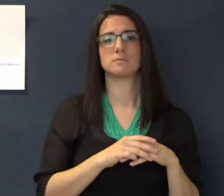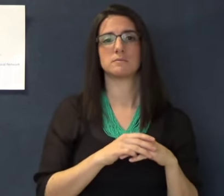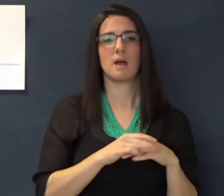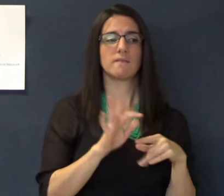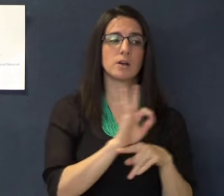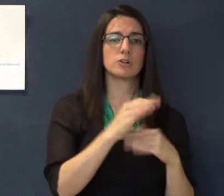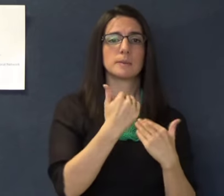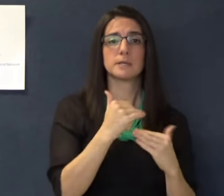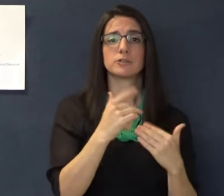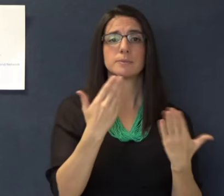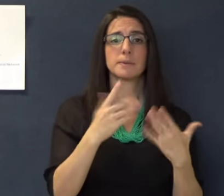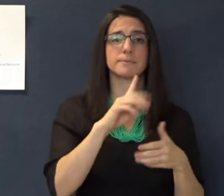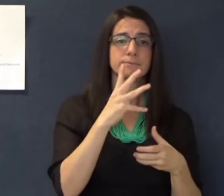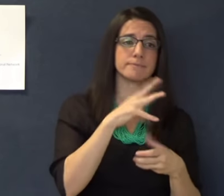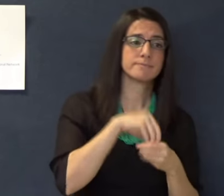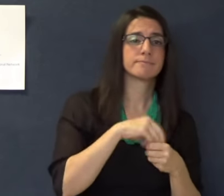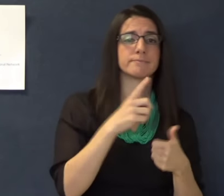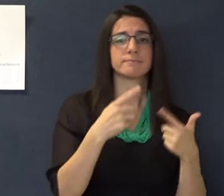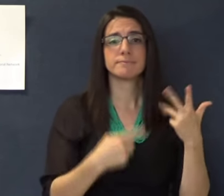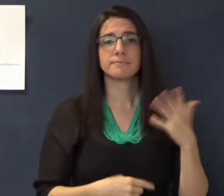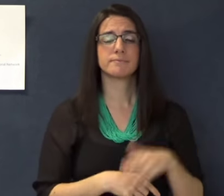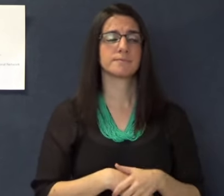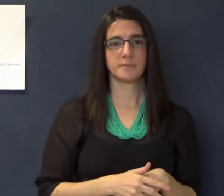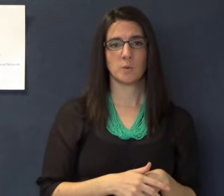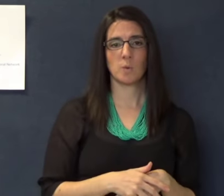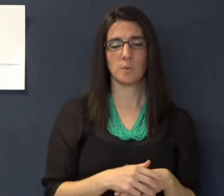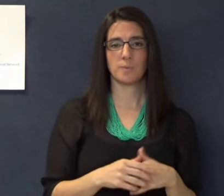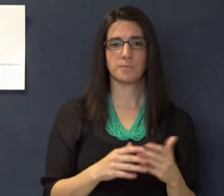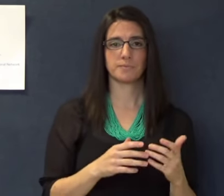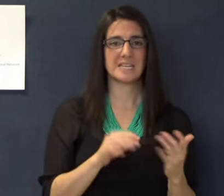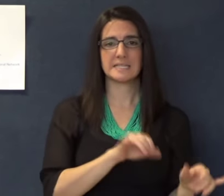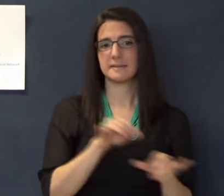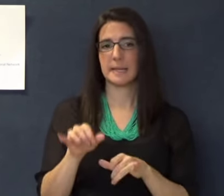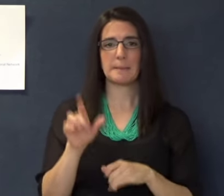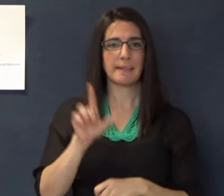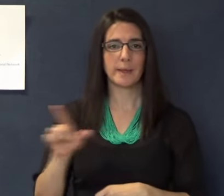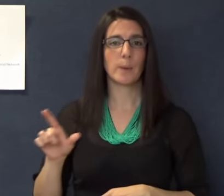person has a disability, has functional limitations of x, y, and z. This is the same with landlords – landlords can